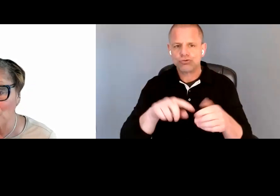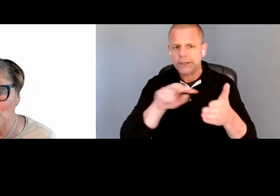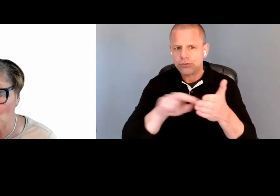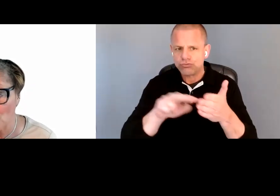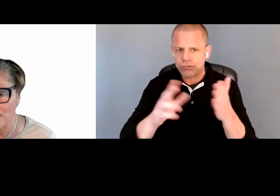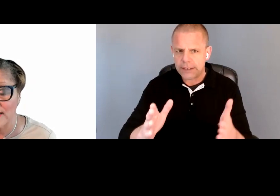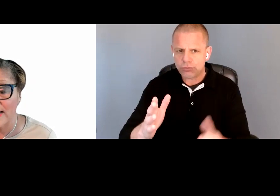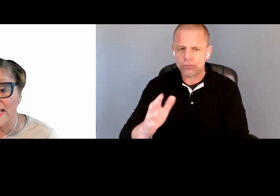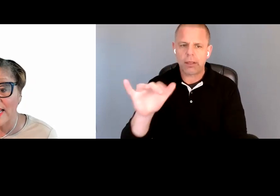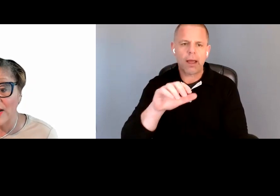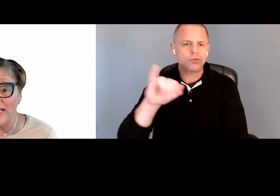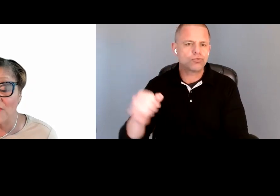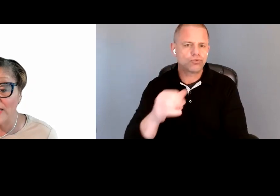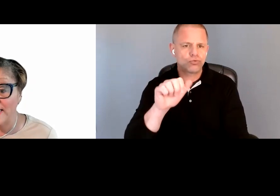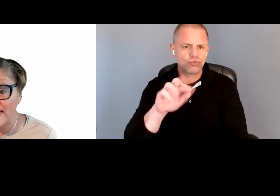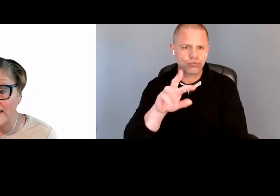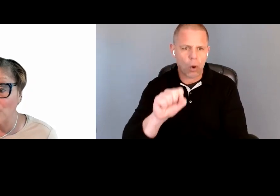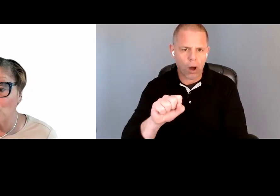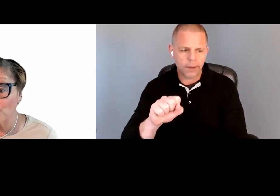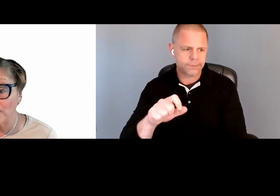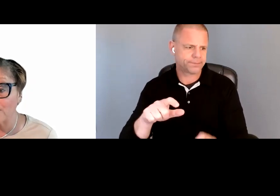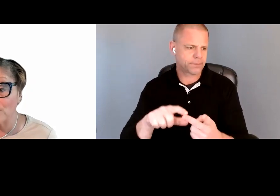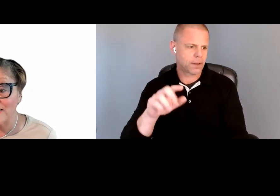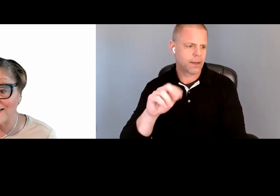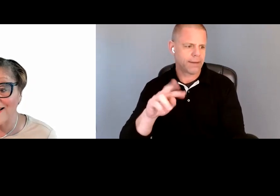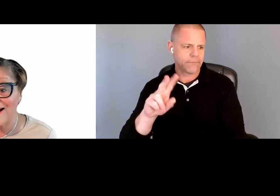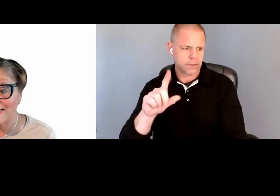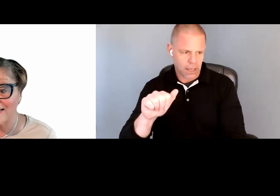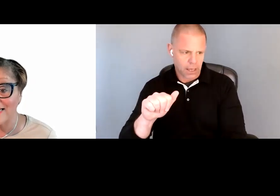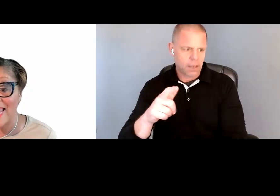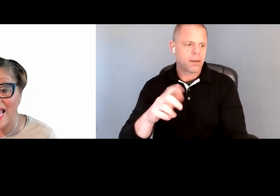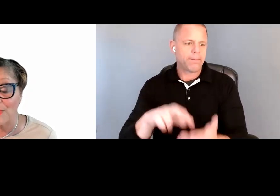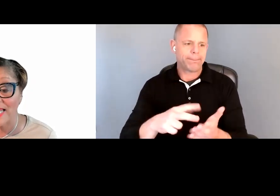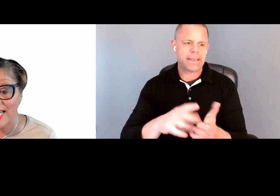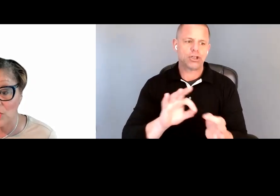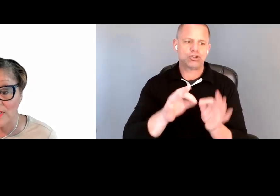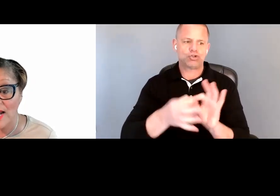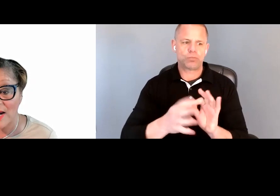such as JAWS or NVDI interprets or presents content in an application,